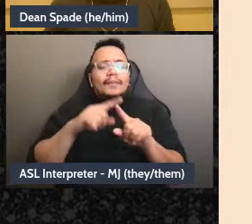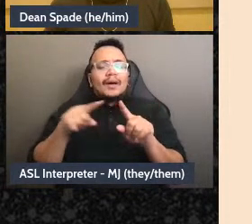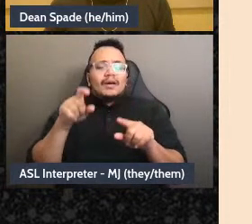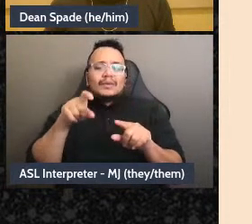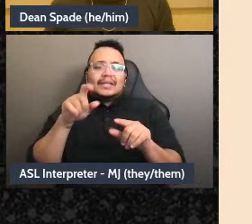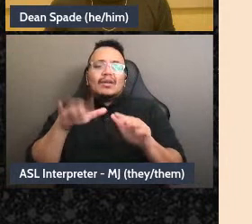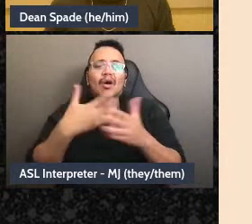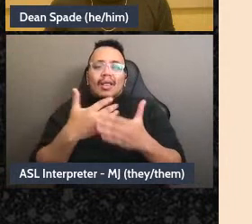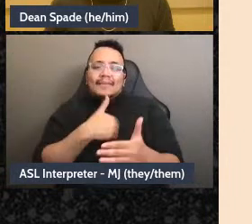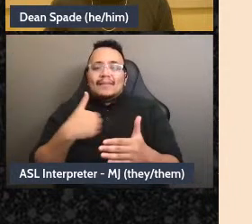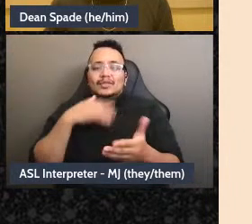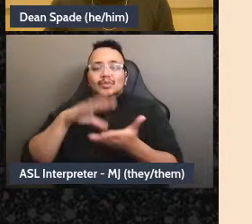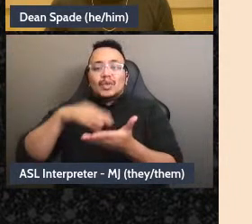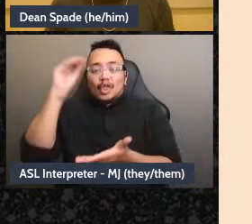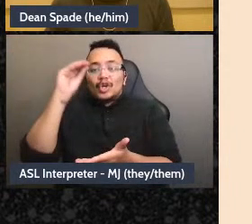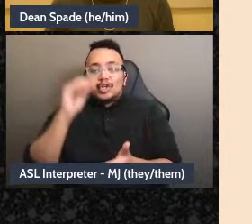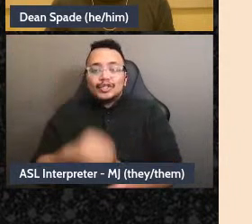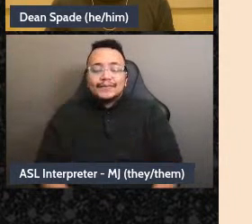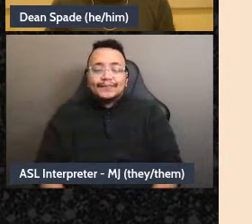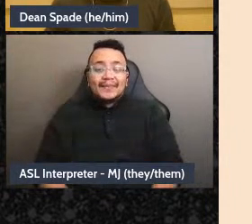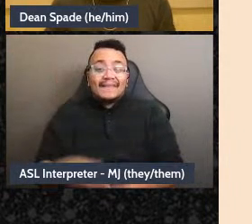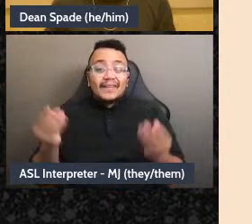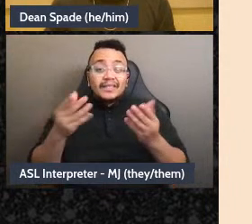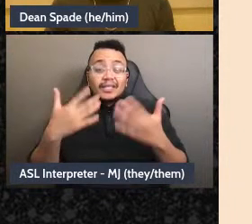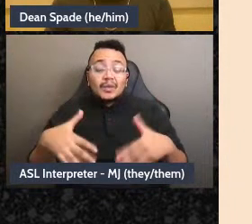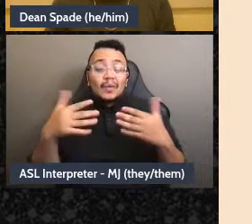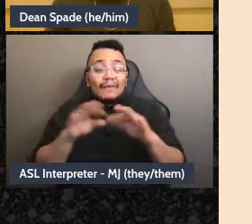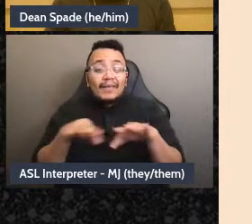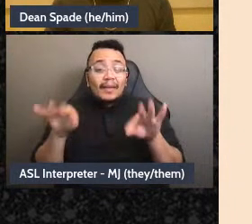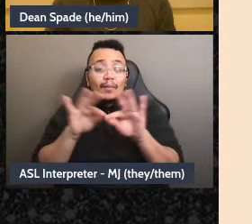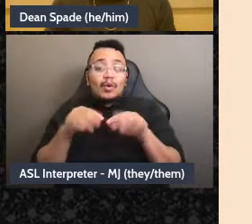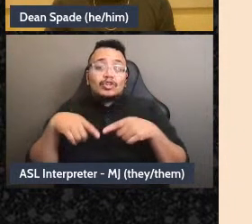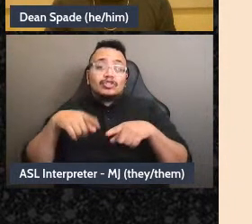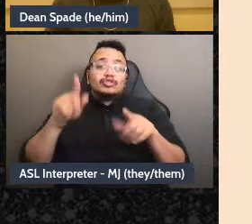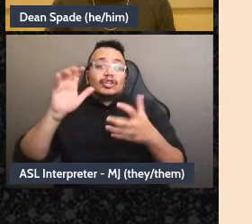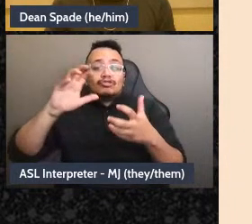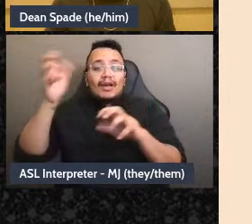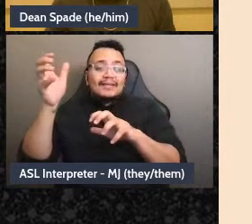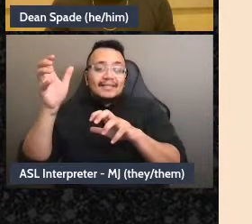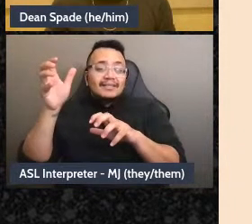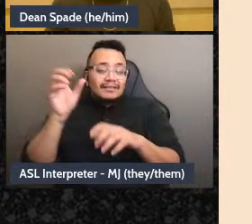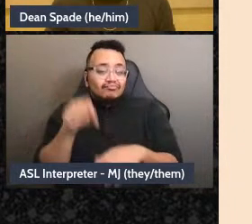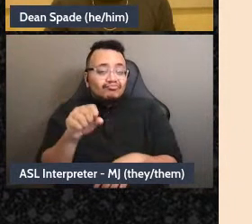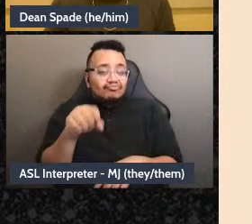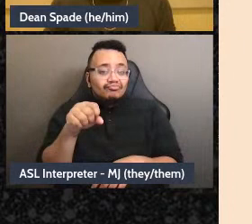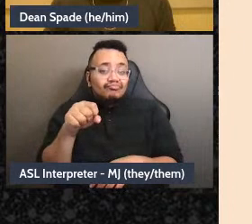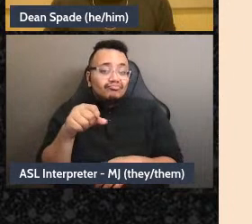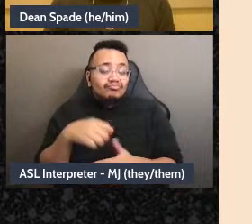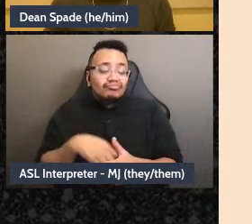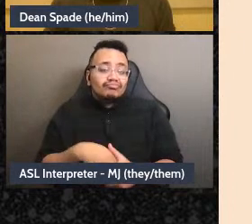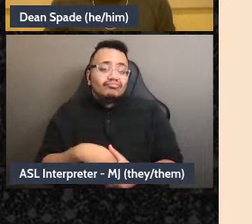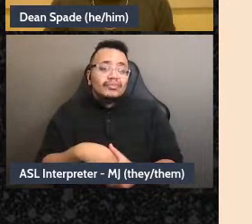and facilitation is so vital during crises and disasters when it's time for groups of people